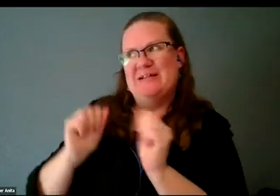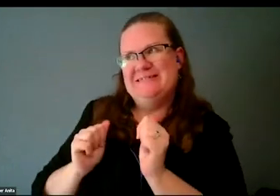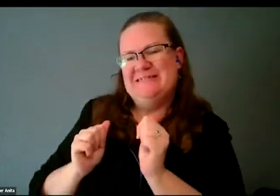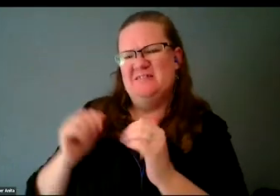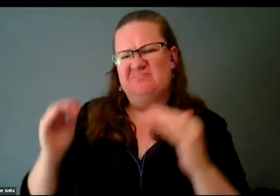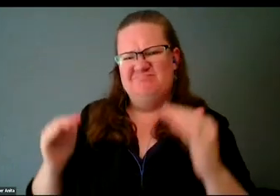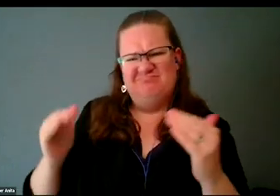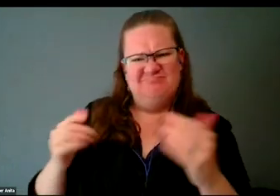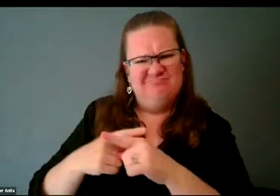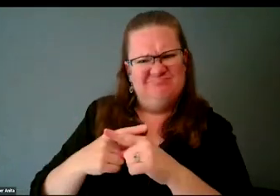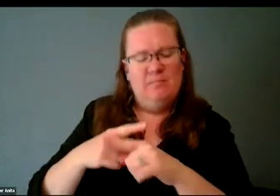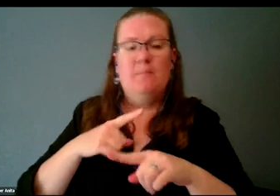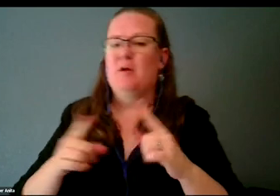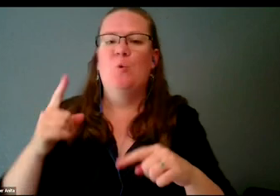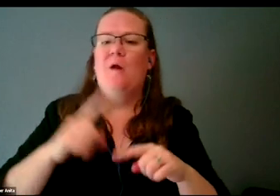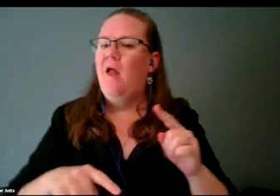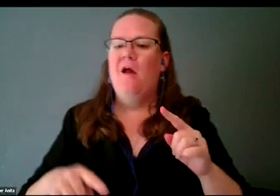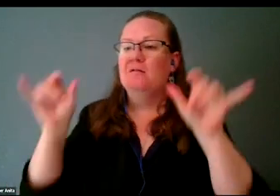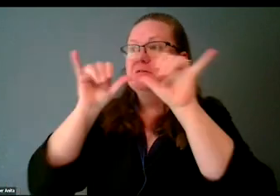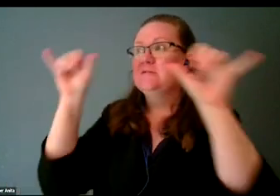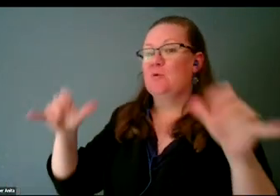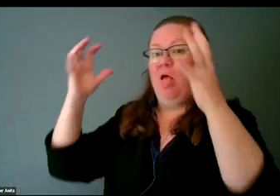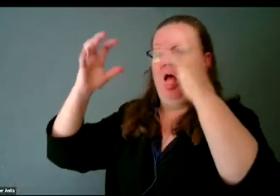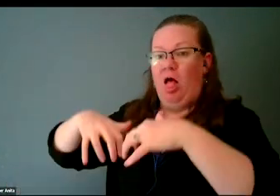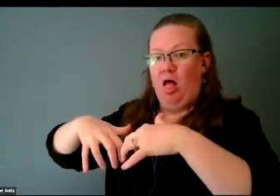You really can't break down a system you're not a part of, right?